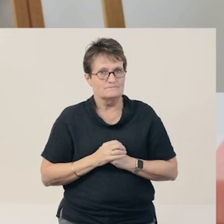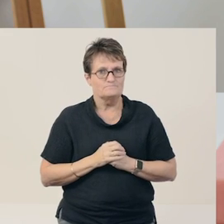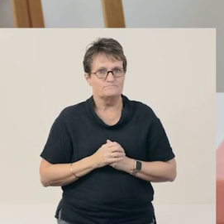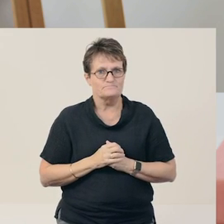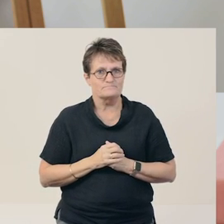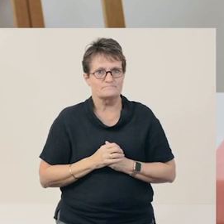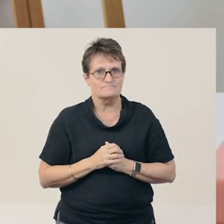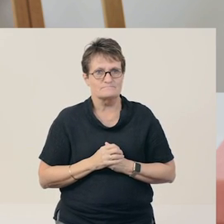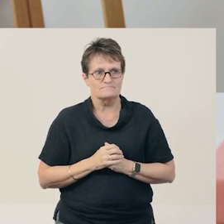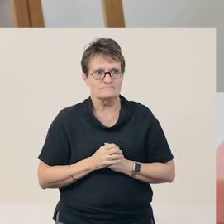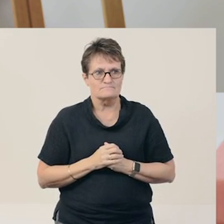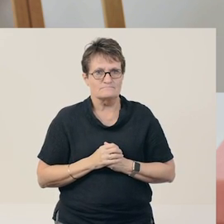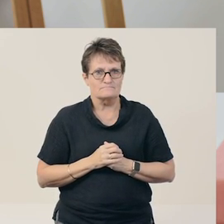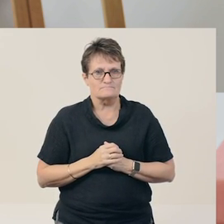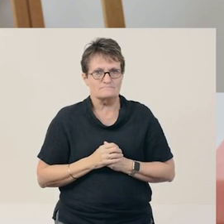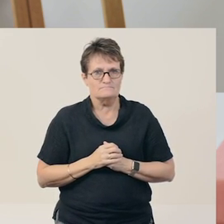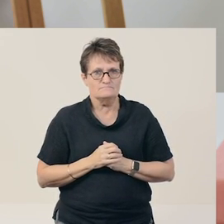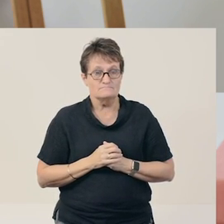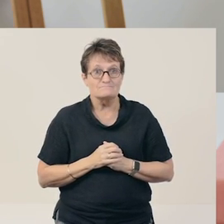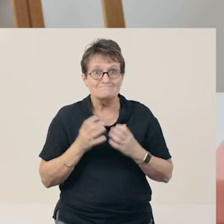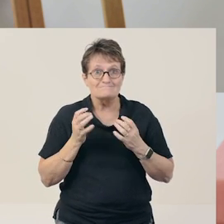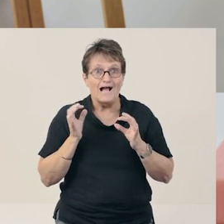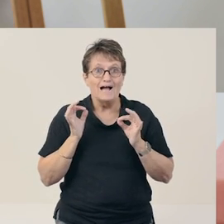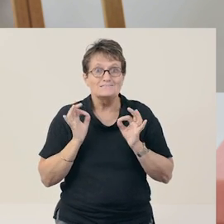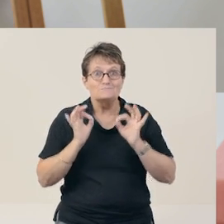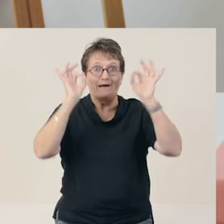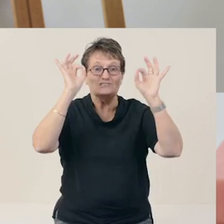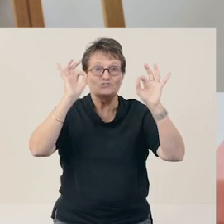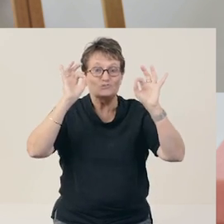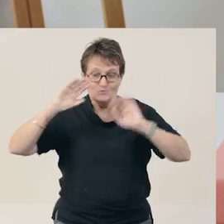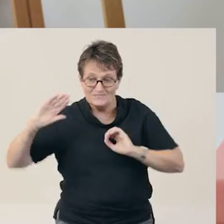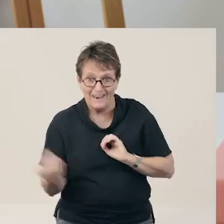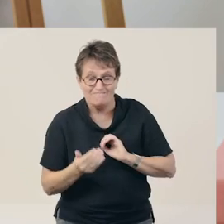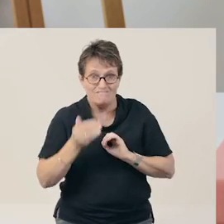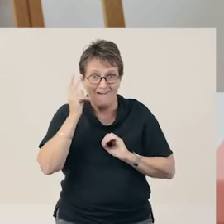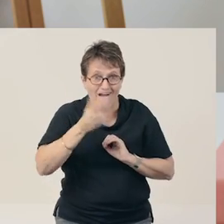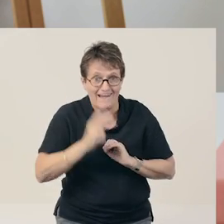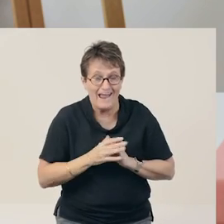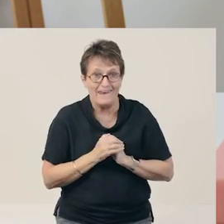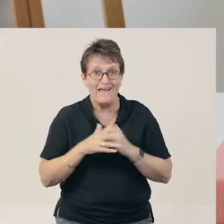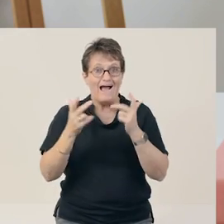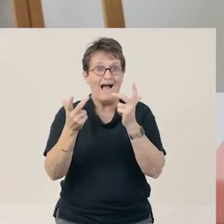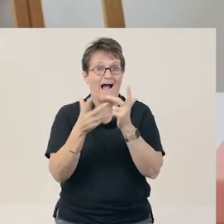[bell rings] [woman] Special delivery! [woman] Sound of the day, the sound ‘nnn’.